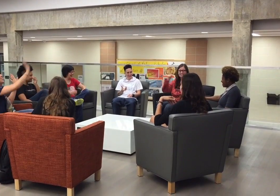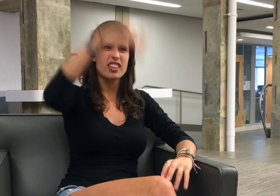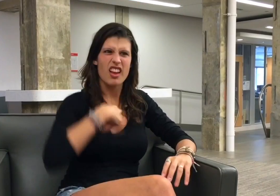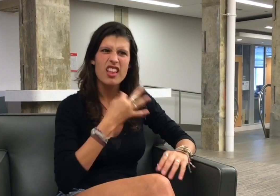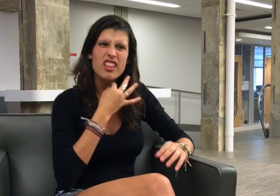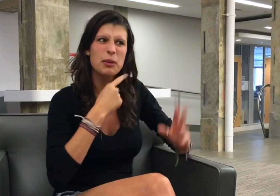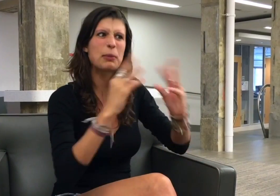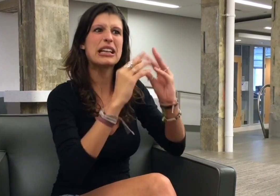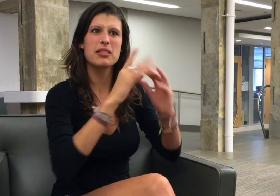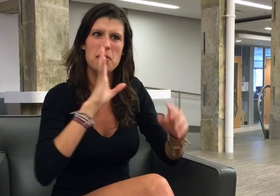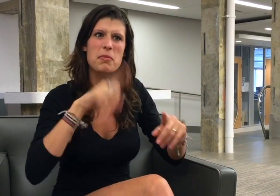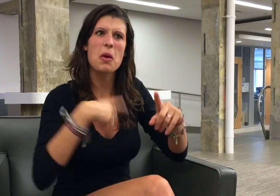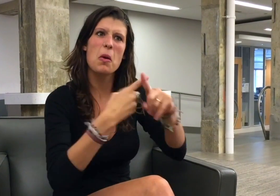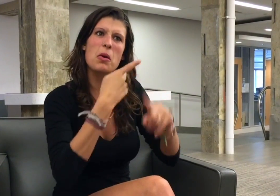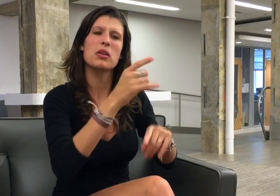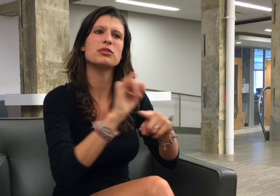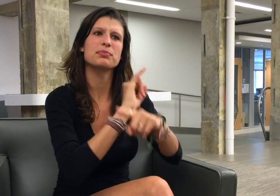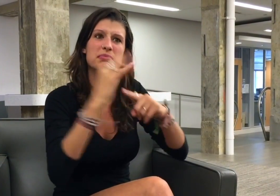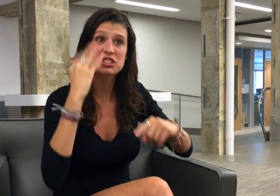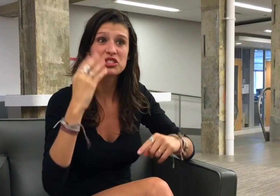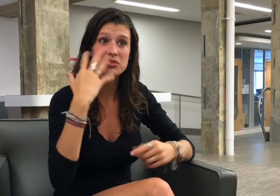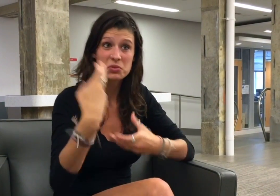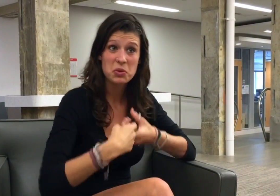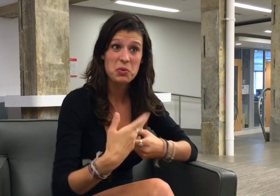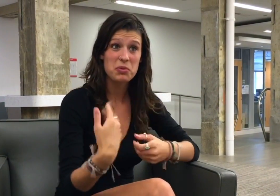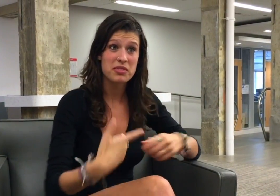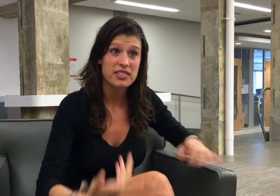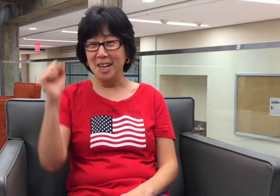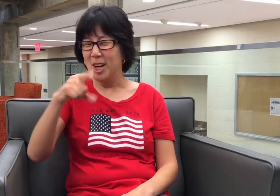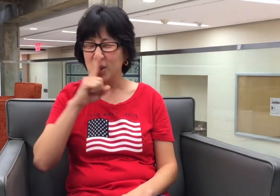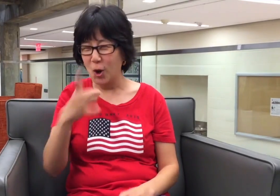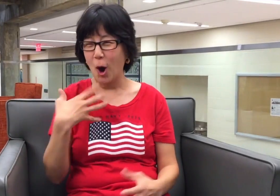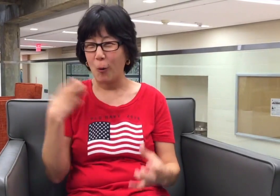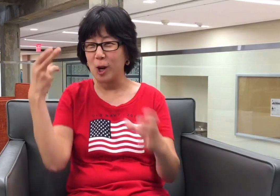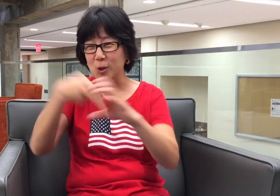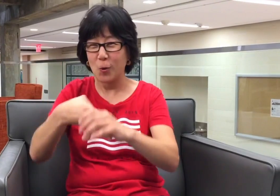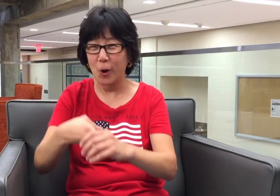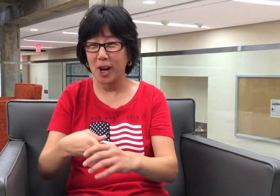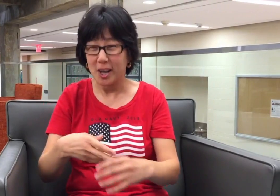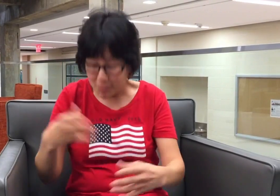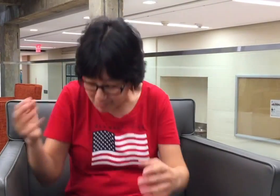Rebecca: Hey - I am curious about upcoming meeting focusing on internship experiences, do you want to join? Krystna: Yeah sure I would like to join!